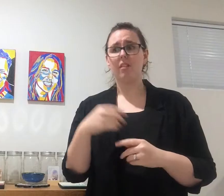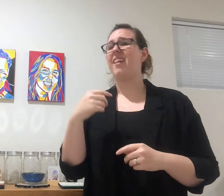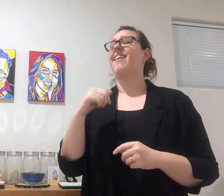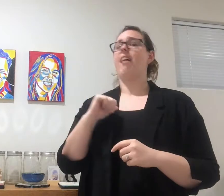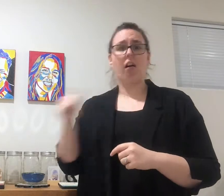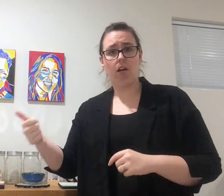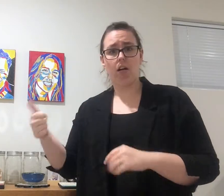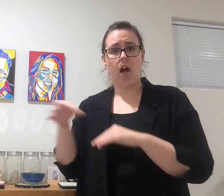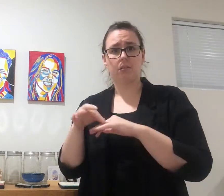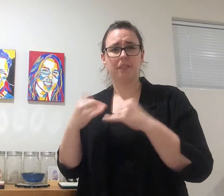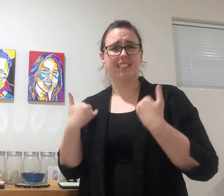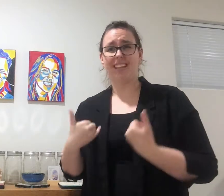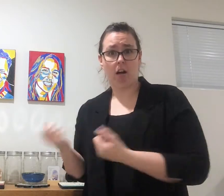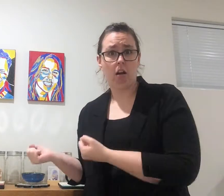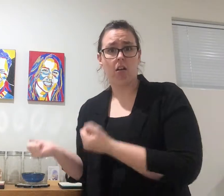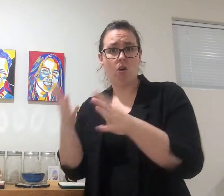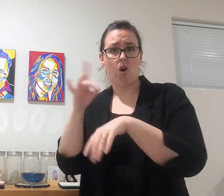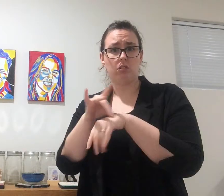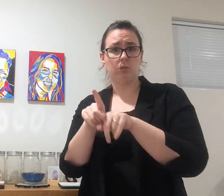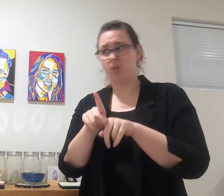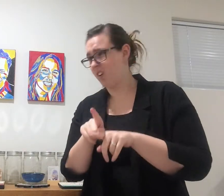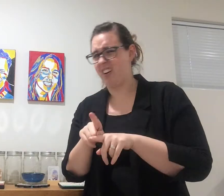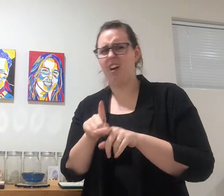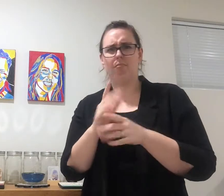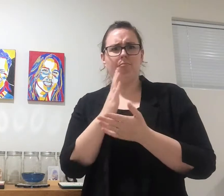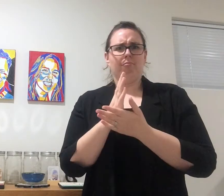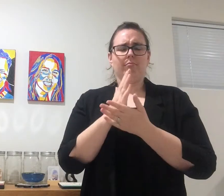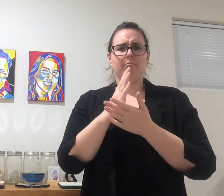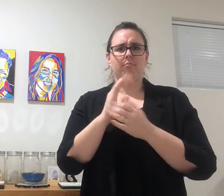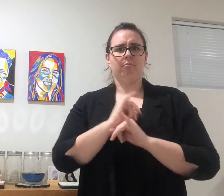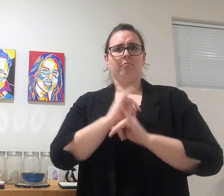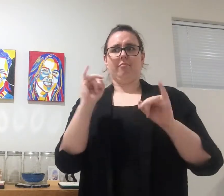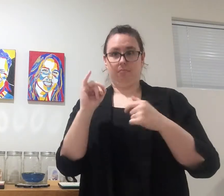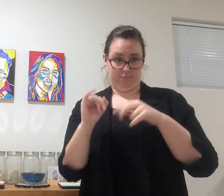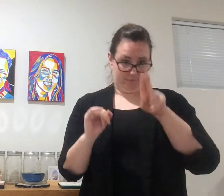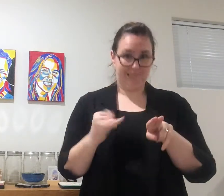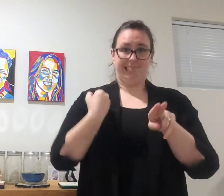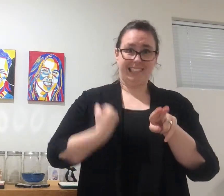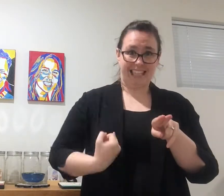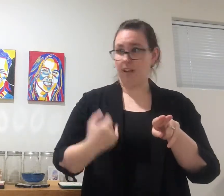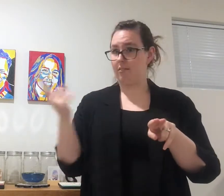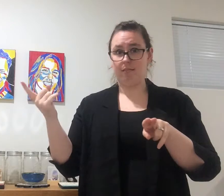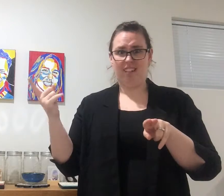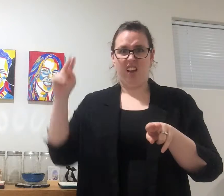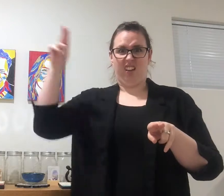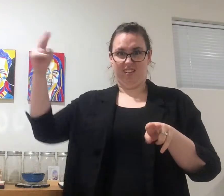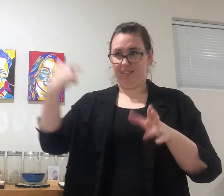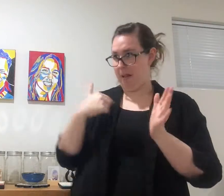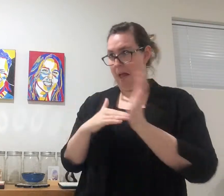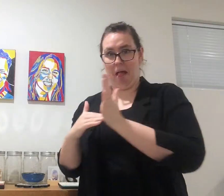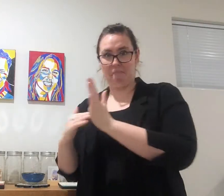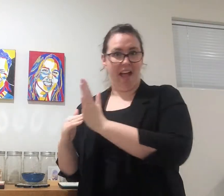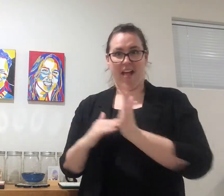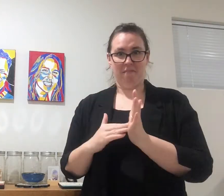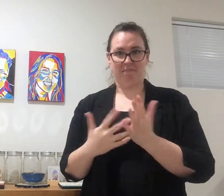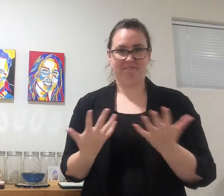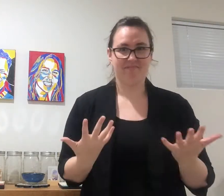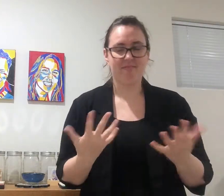Then my husband became ill and was rushed to the hospital too. It was traumatic to be ill and to also have him ill in another ward, and we couldn't support each other.